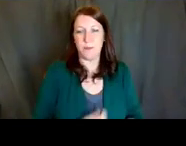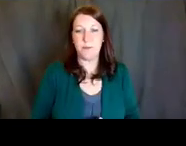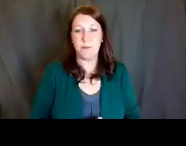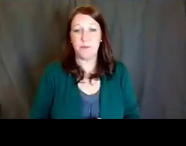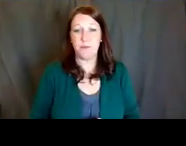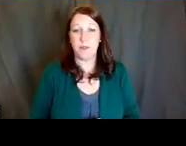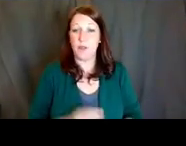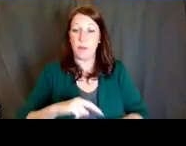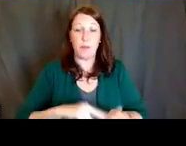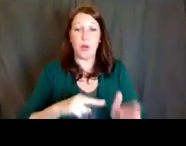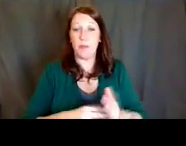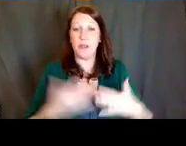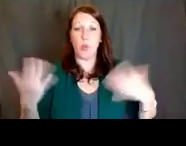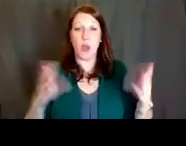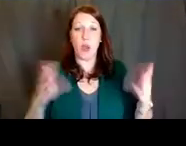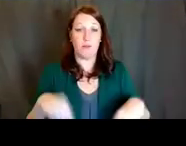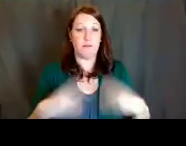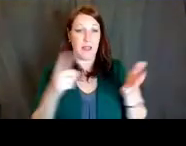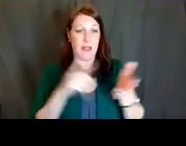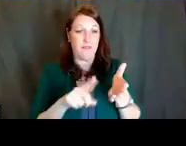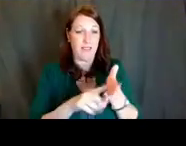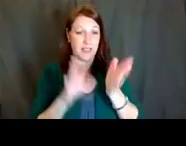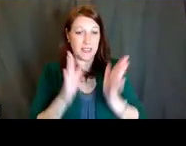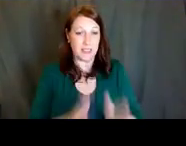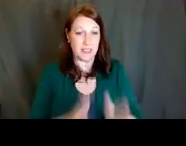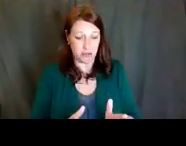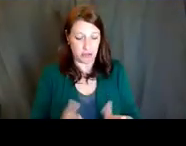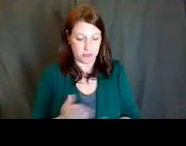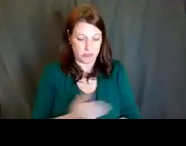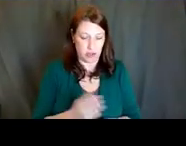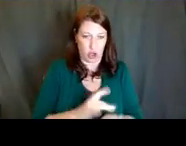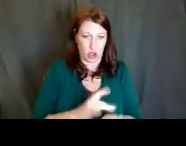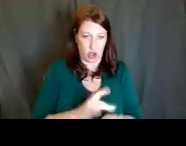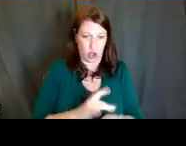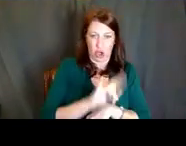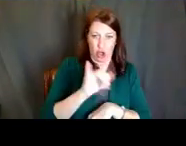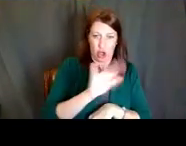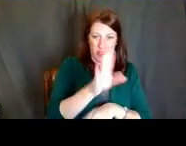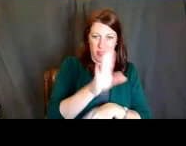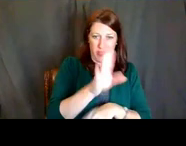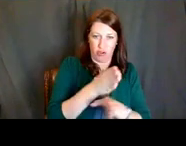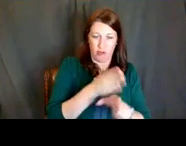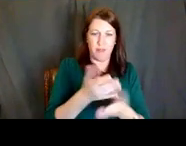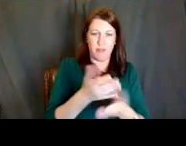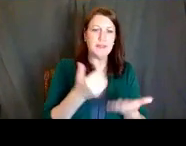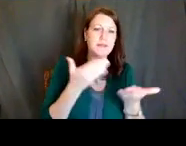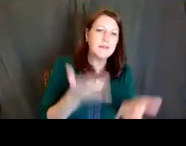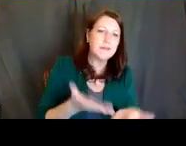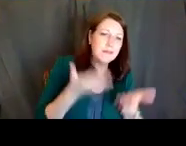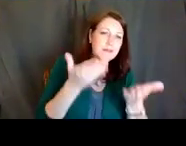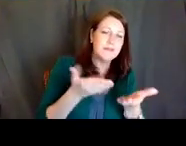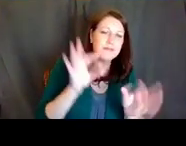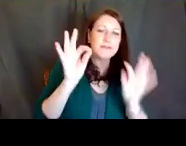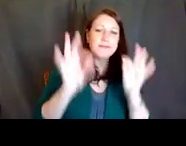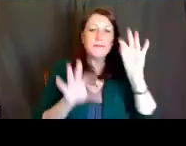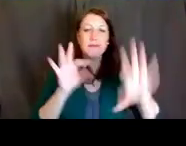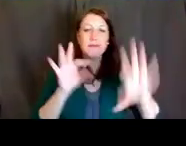is to provide investigators at earlier stages in their career with helpful suggestions about how to find a scientific home,